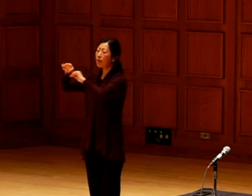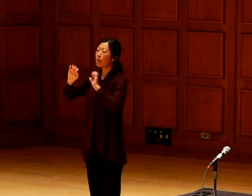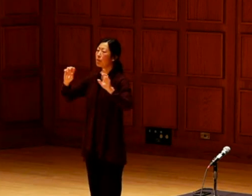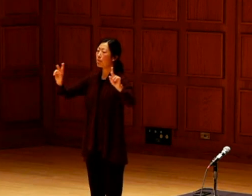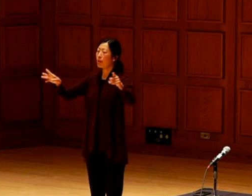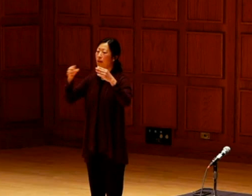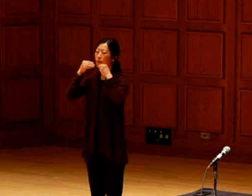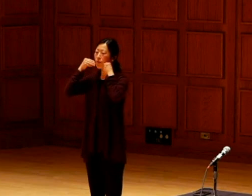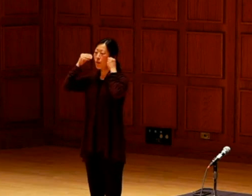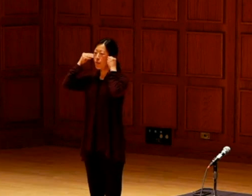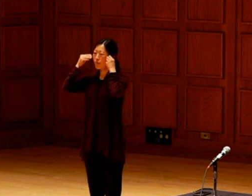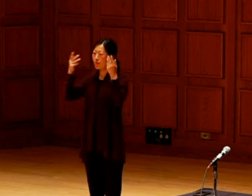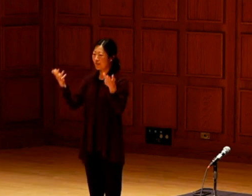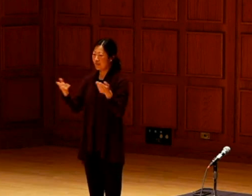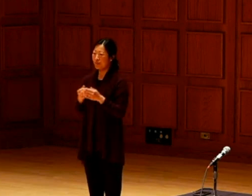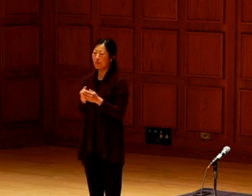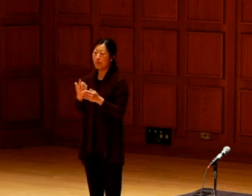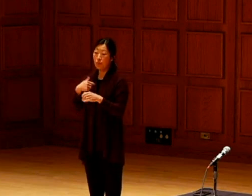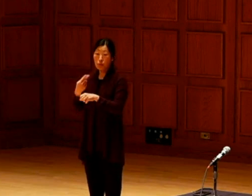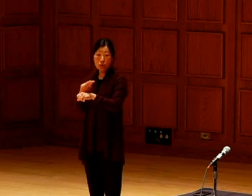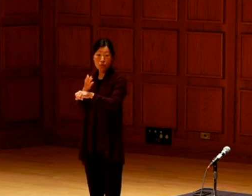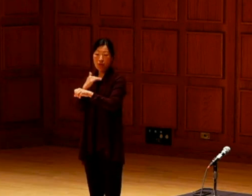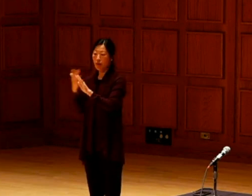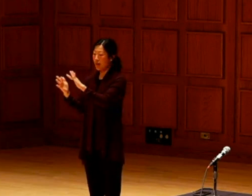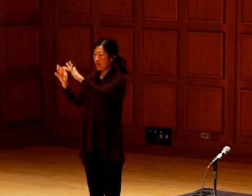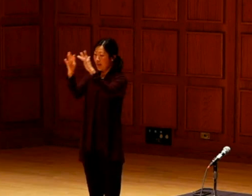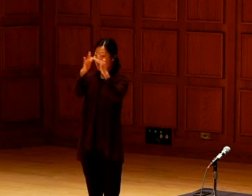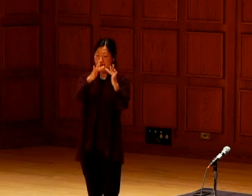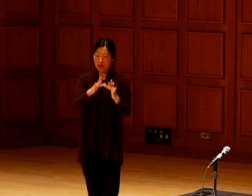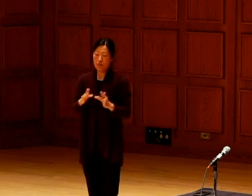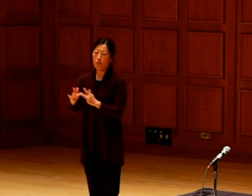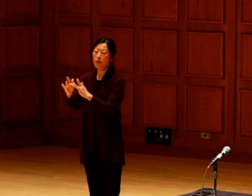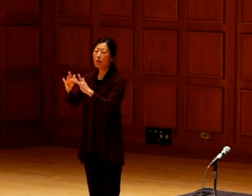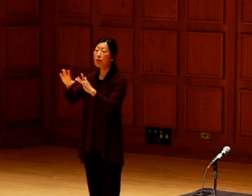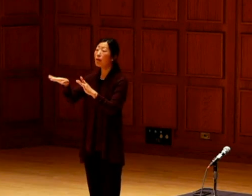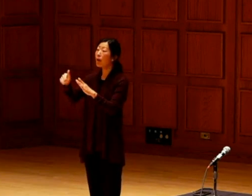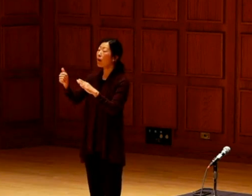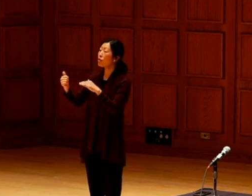So we use our network of other seed growers or tribal farms to be